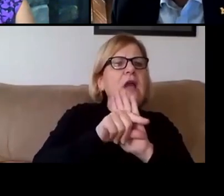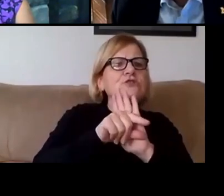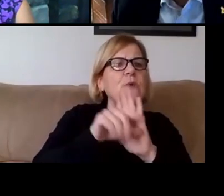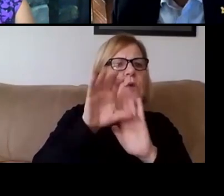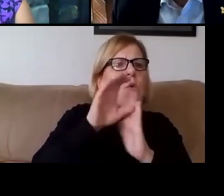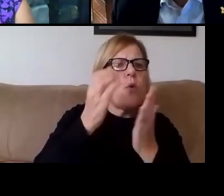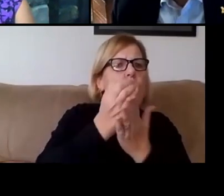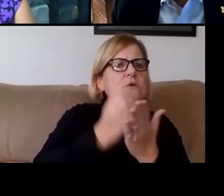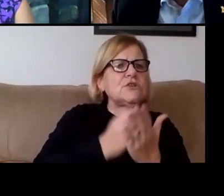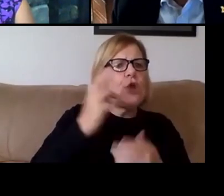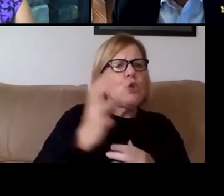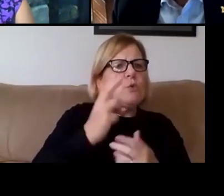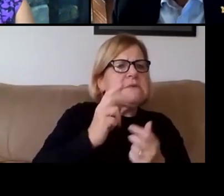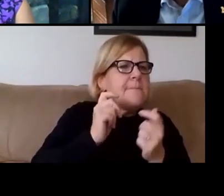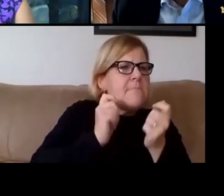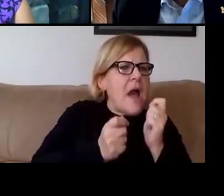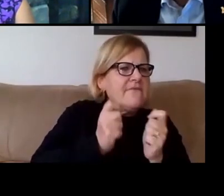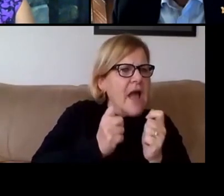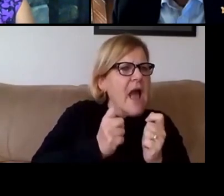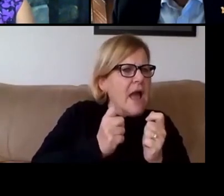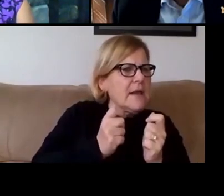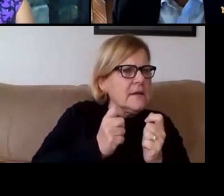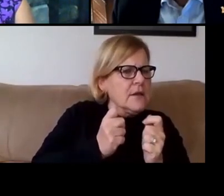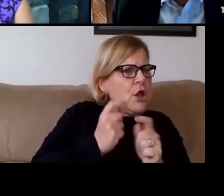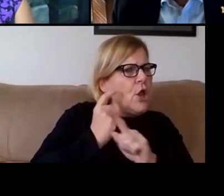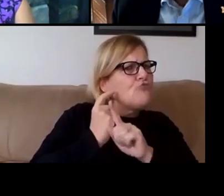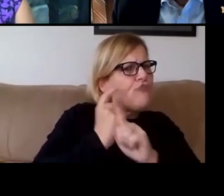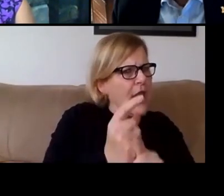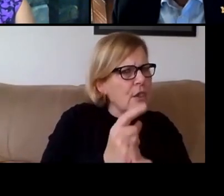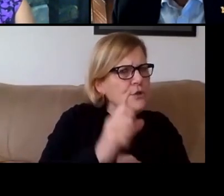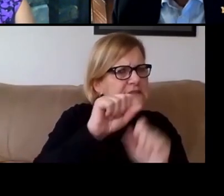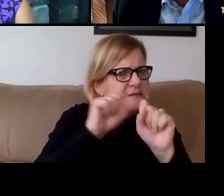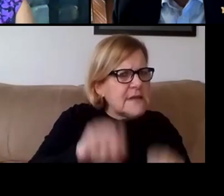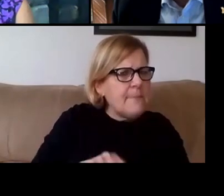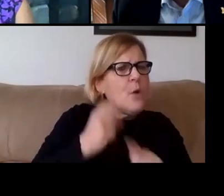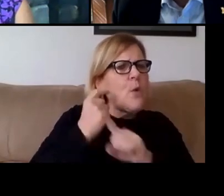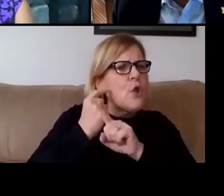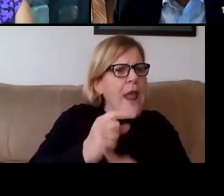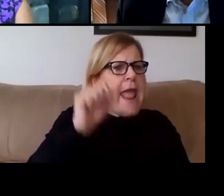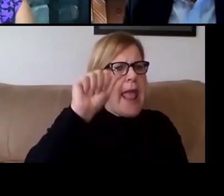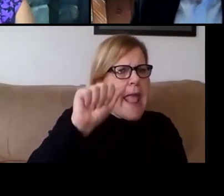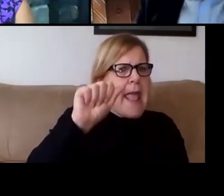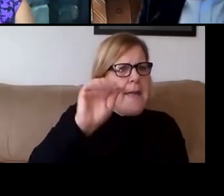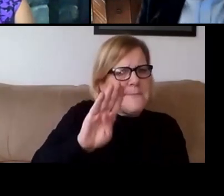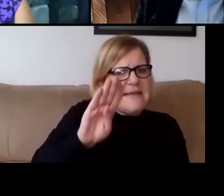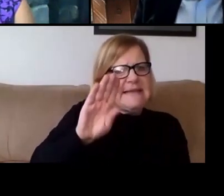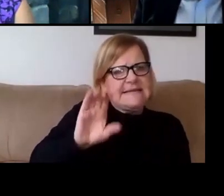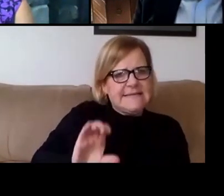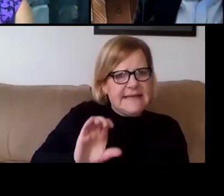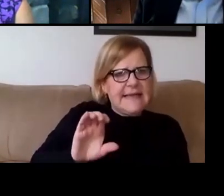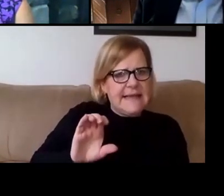a modified version of the traditional grading system where the regular A, B and C grades are maintained;